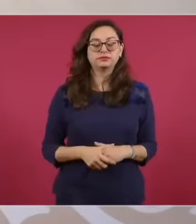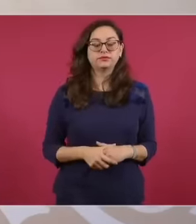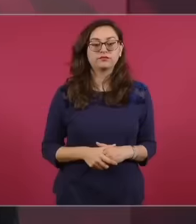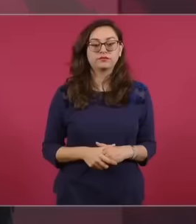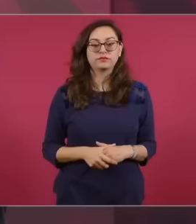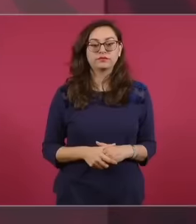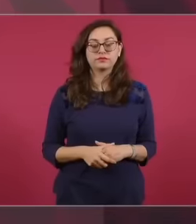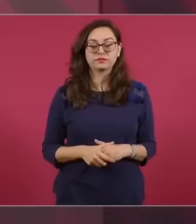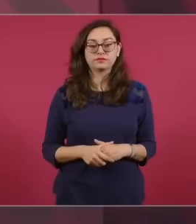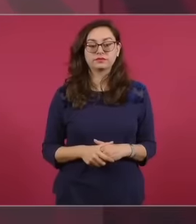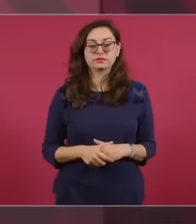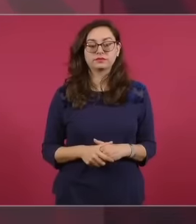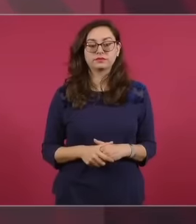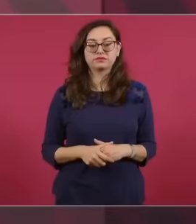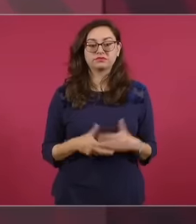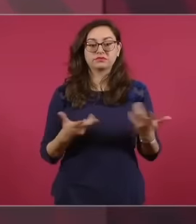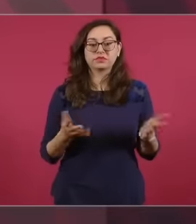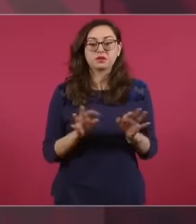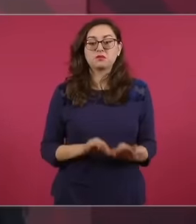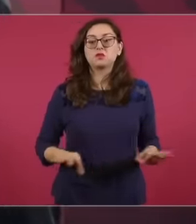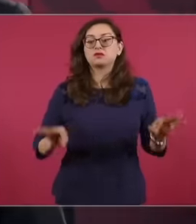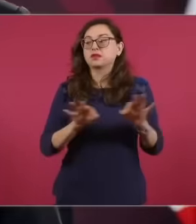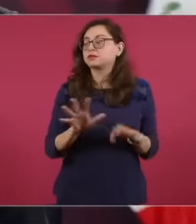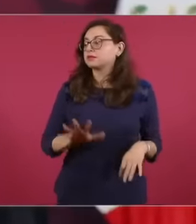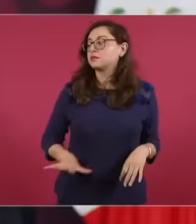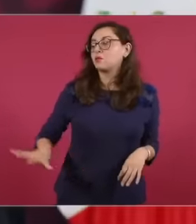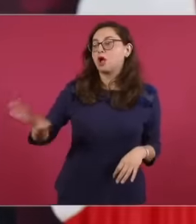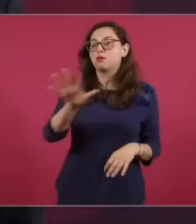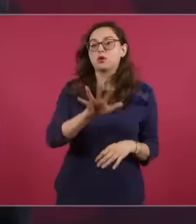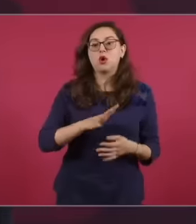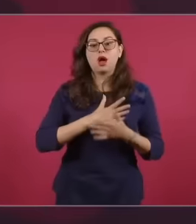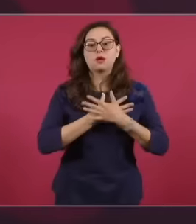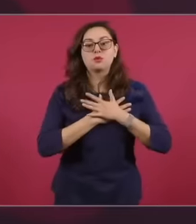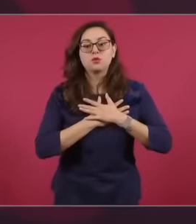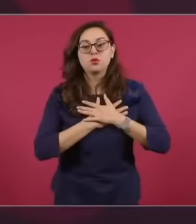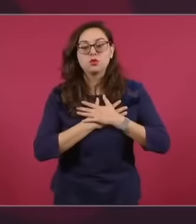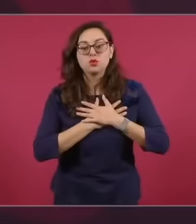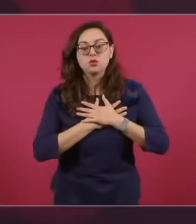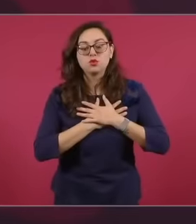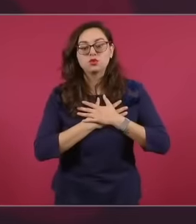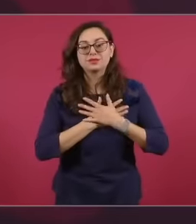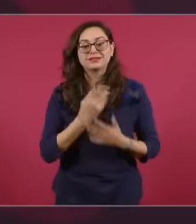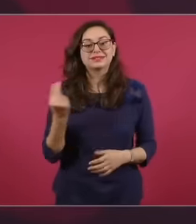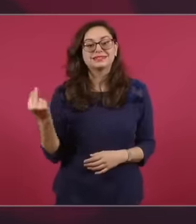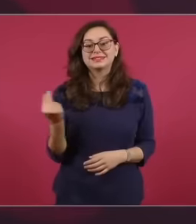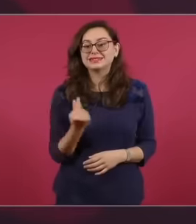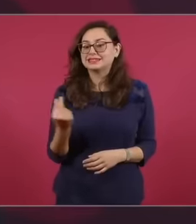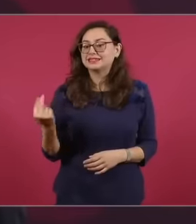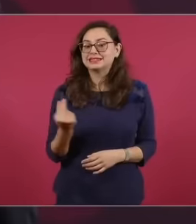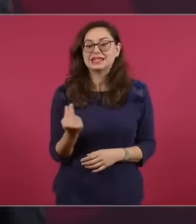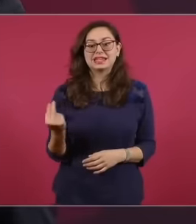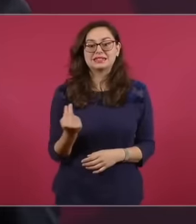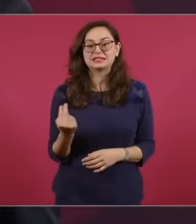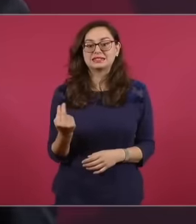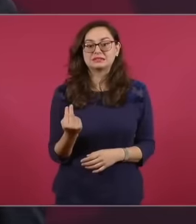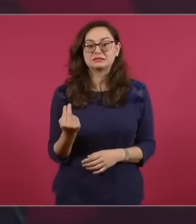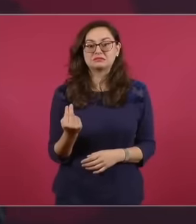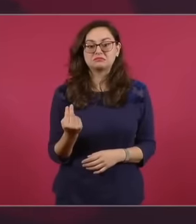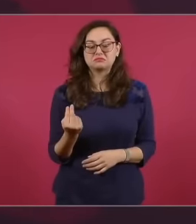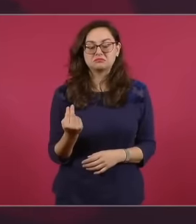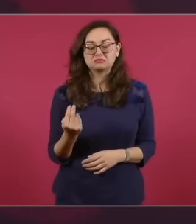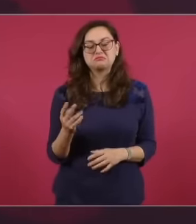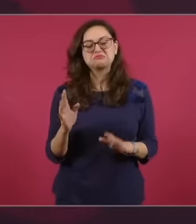have love for the people, it may be that they don't have love for the people,